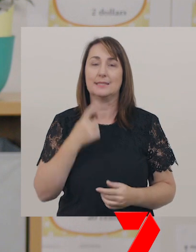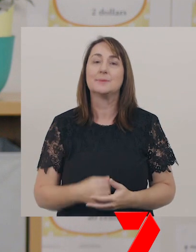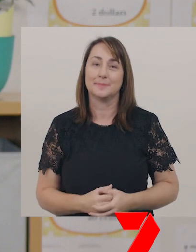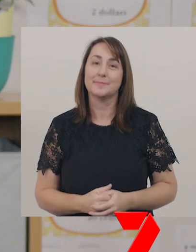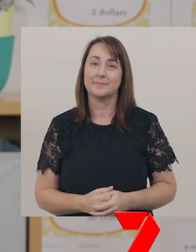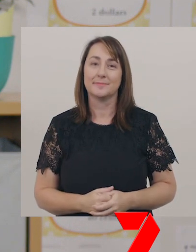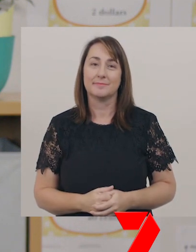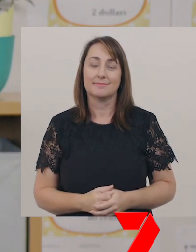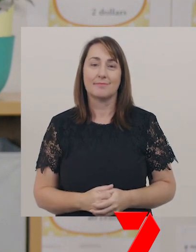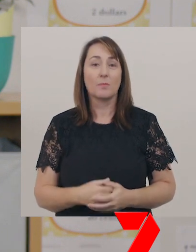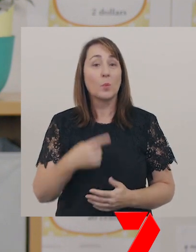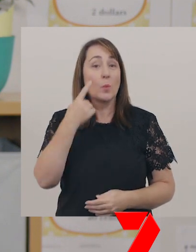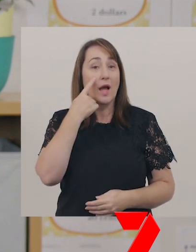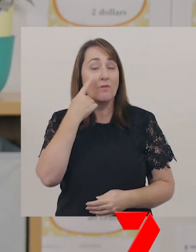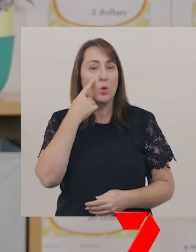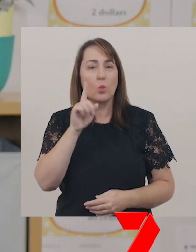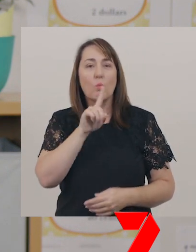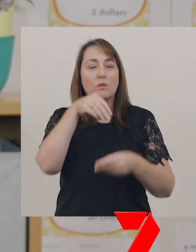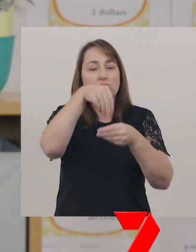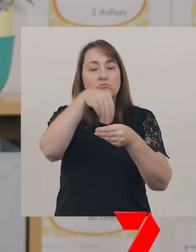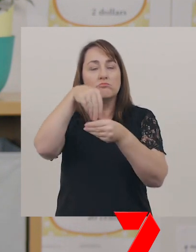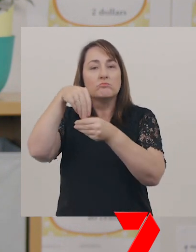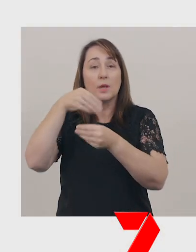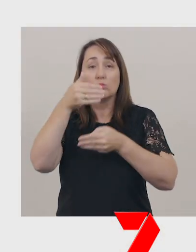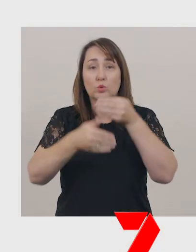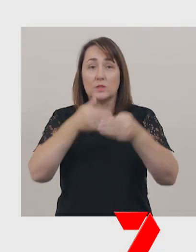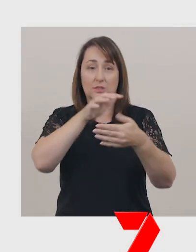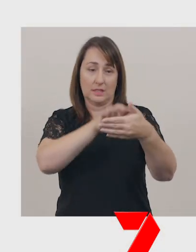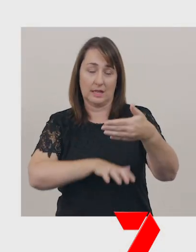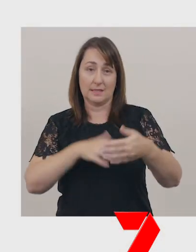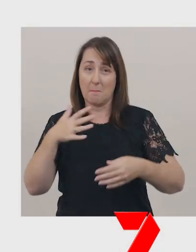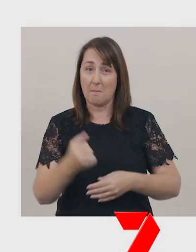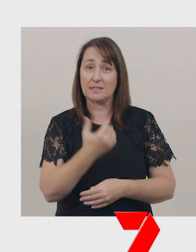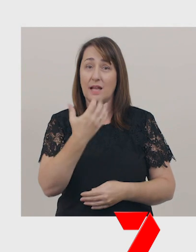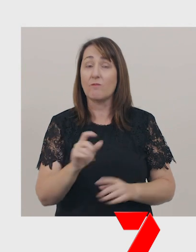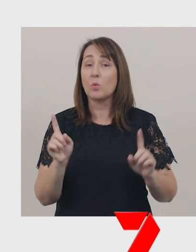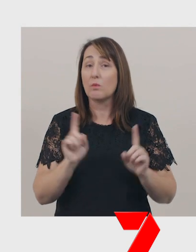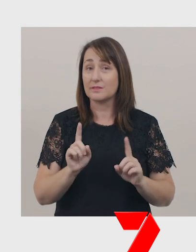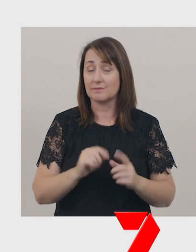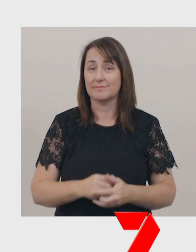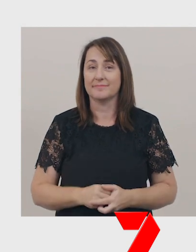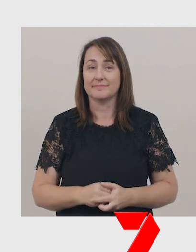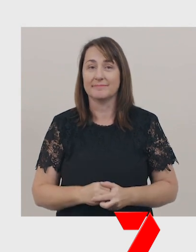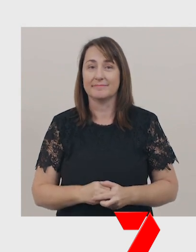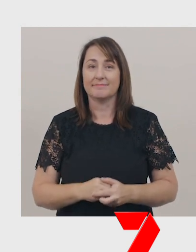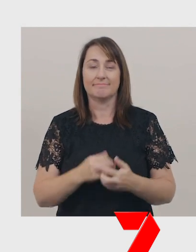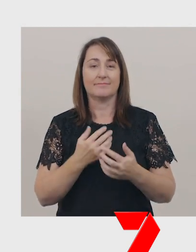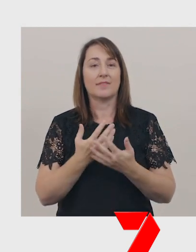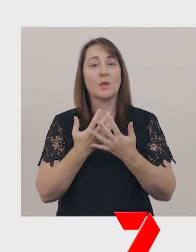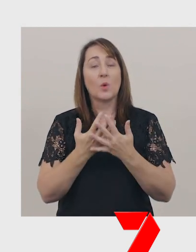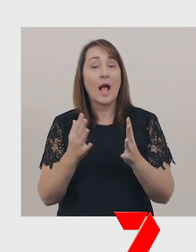Let’s have a look at the features of a procedural text. This procedure is telling us how to make a puppet.